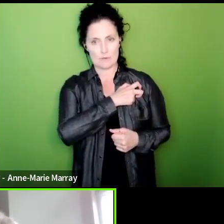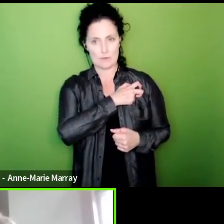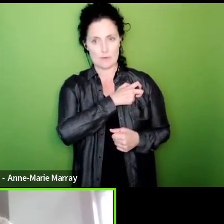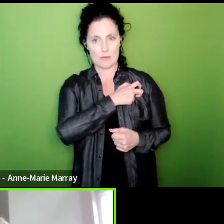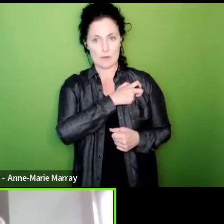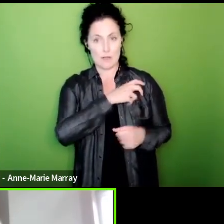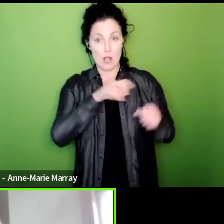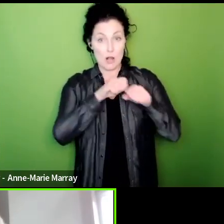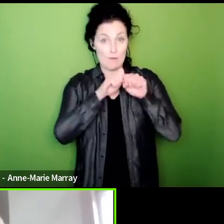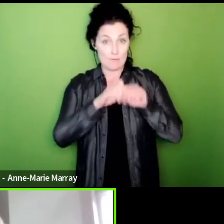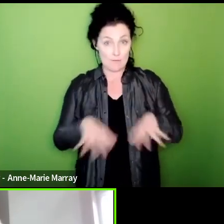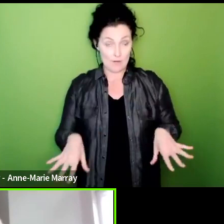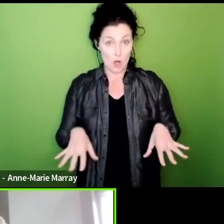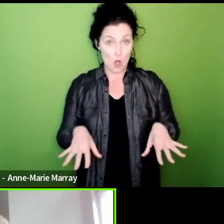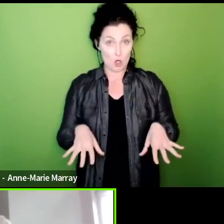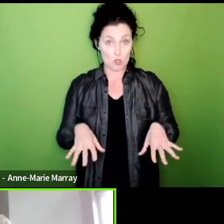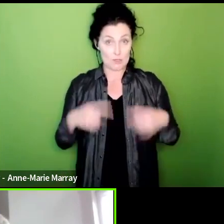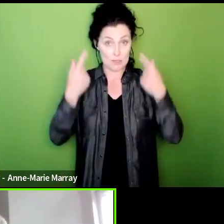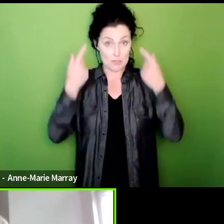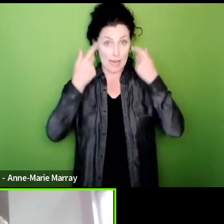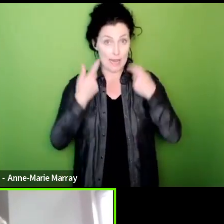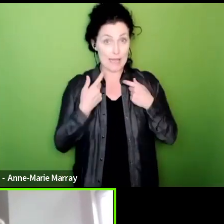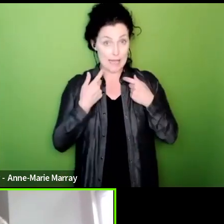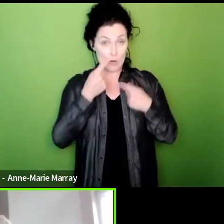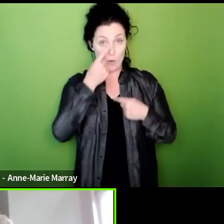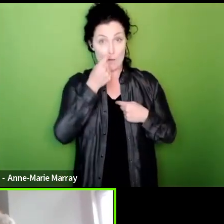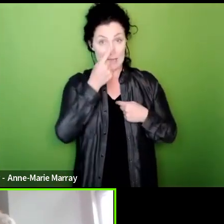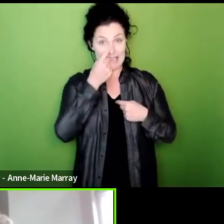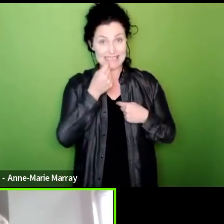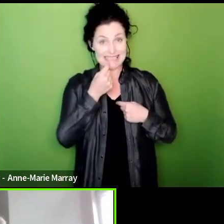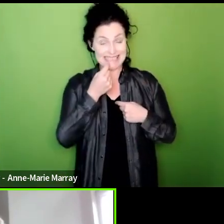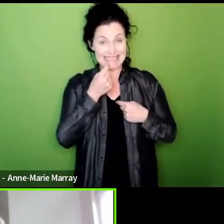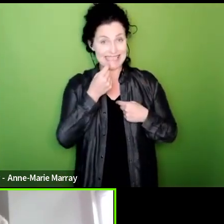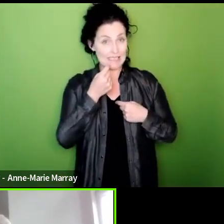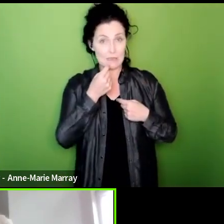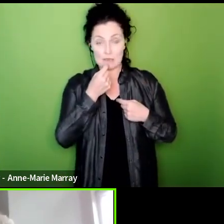legal ability to take strike action if they don't tell the employer in line with the legislation